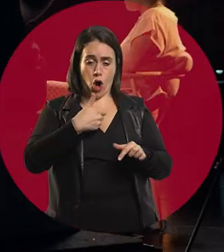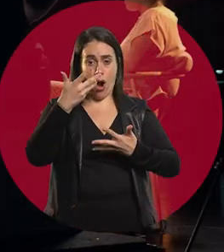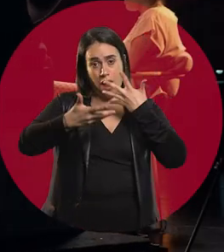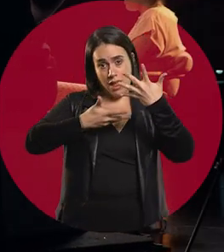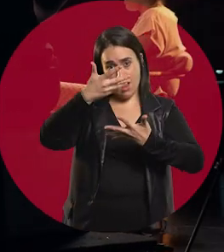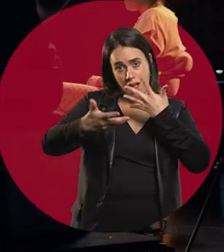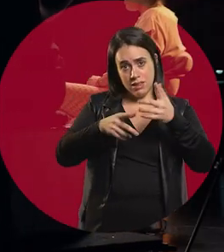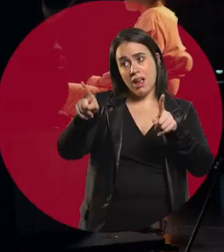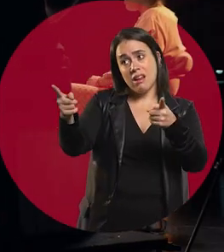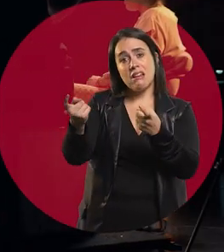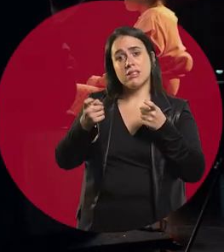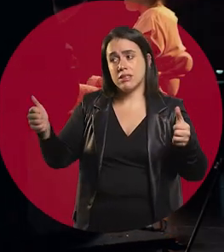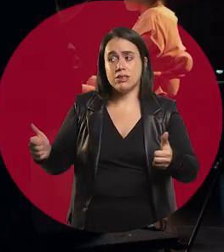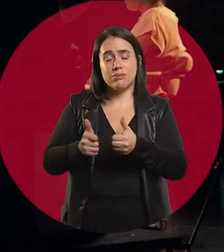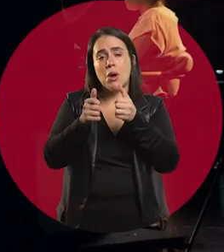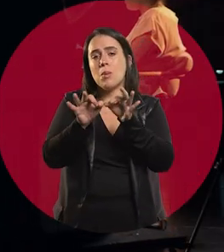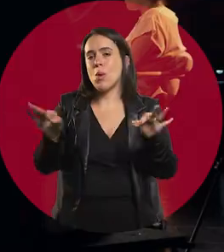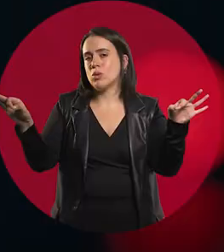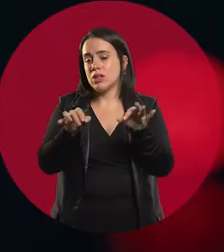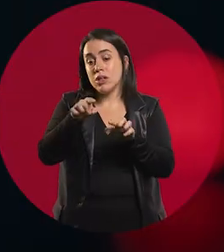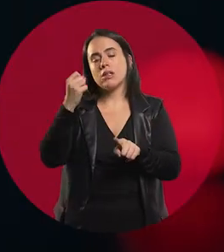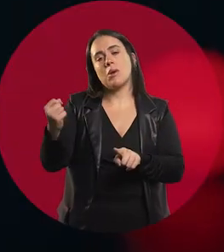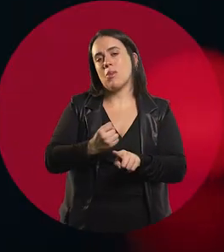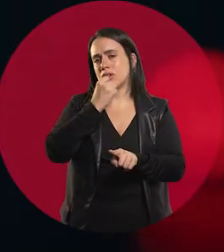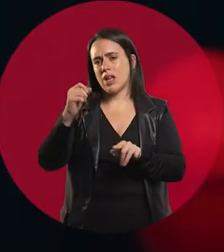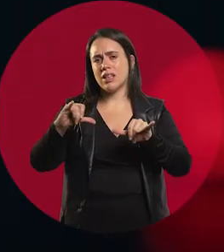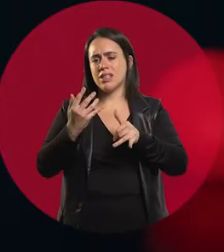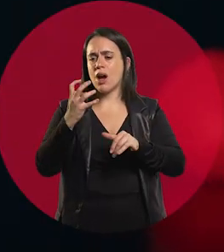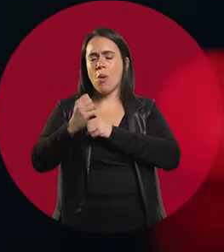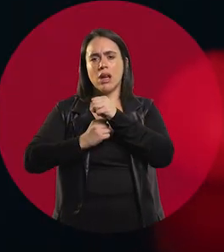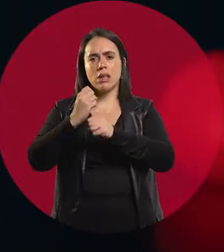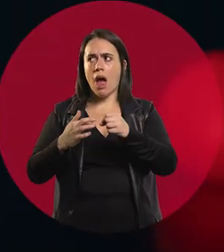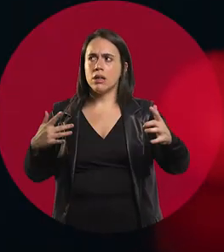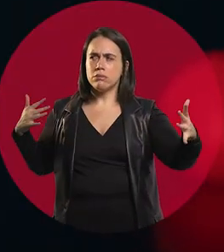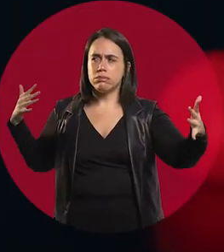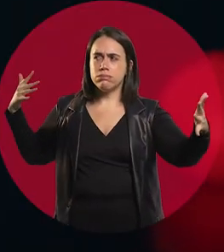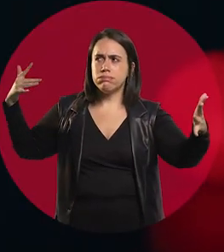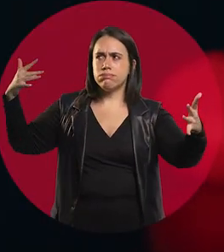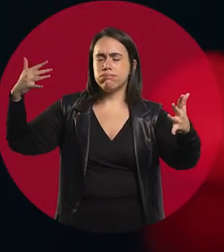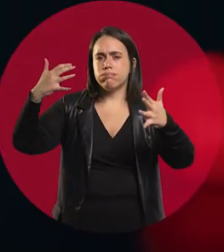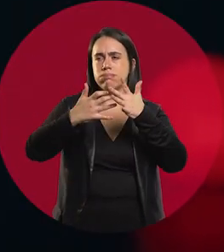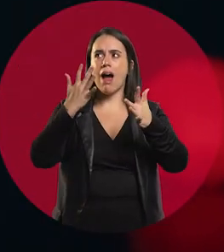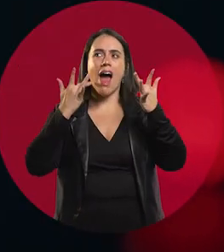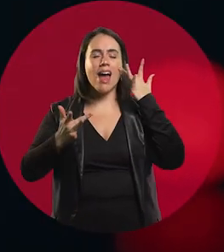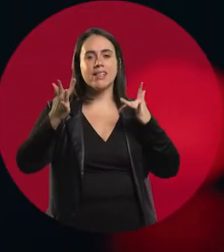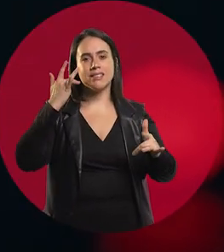but I work in a group. That is fundamental. My 40 years of artistic activity have been like this.